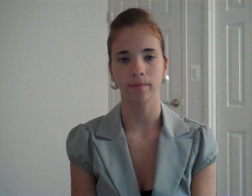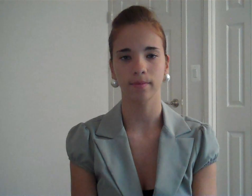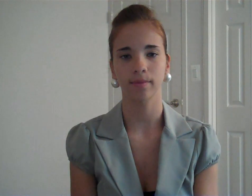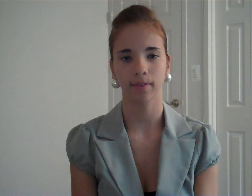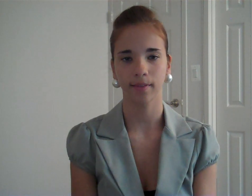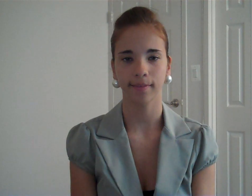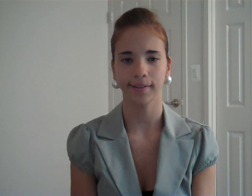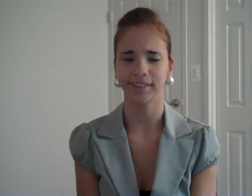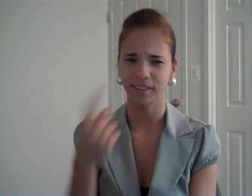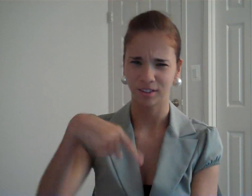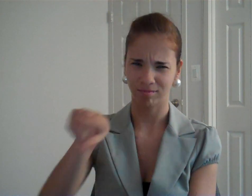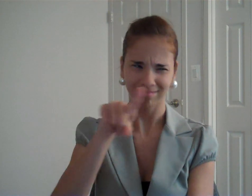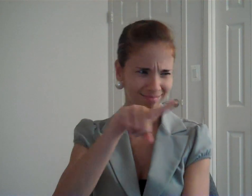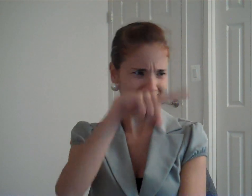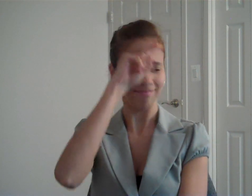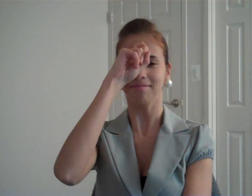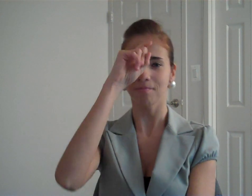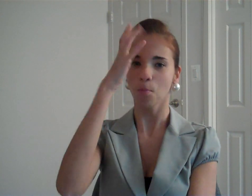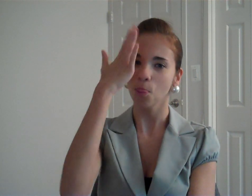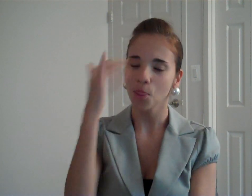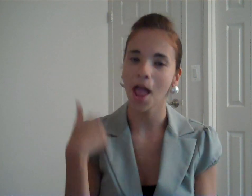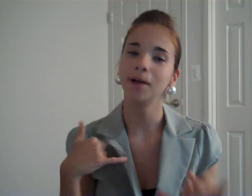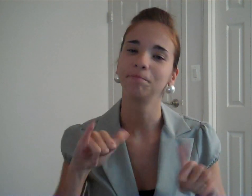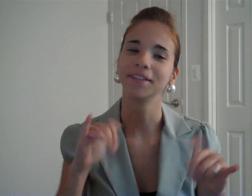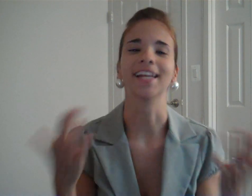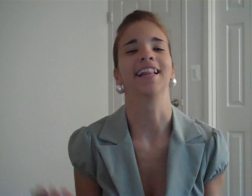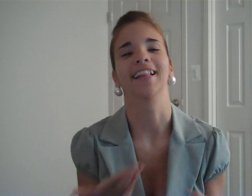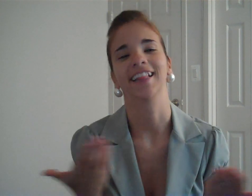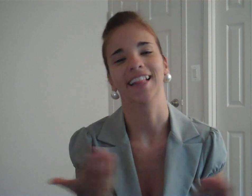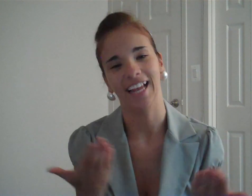You are probably puzzled by the fact I am still here...